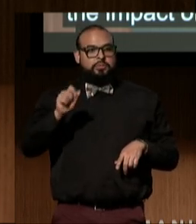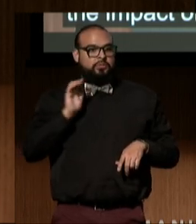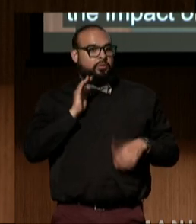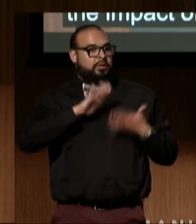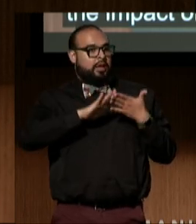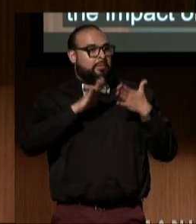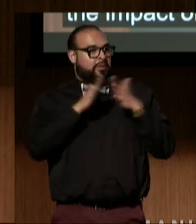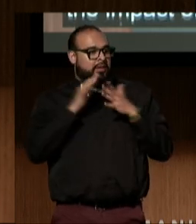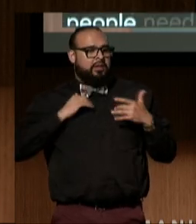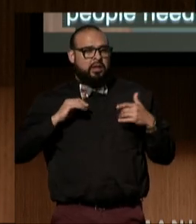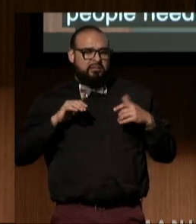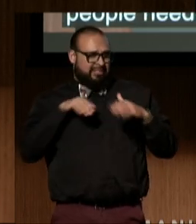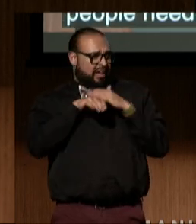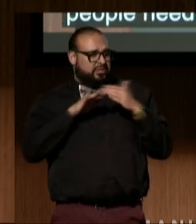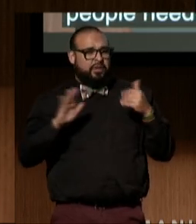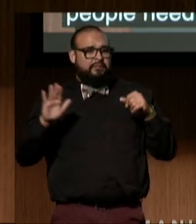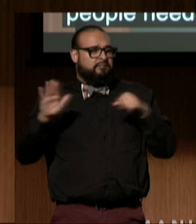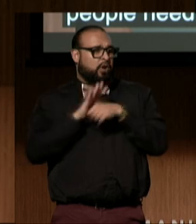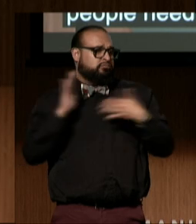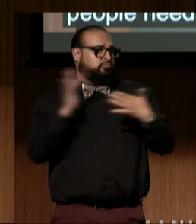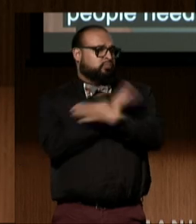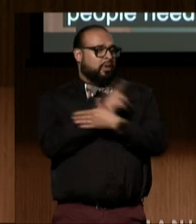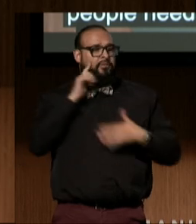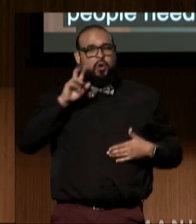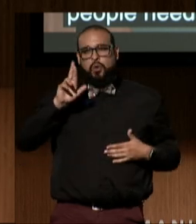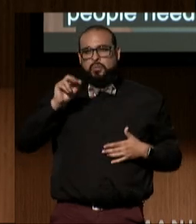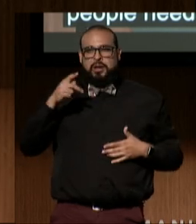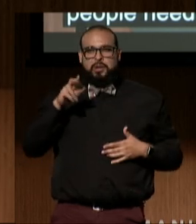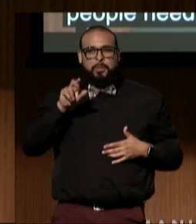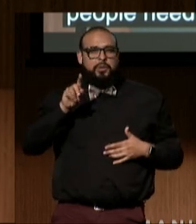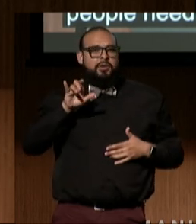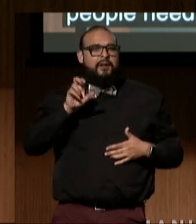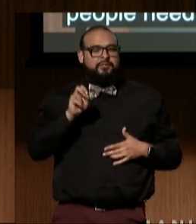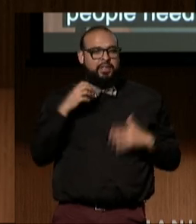of accessible reproductive healthcare. Disabled people are at much higher risk